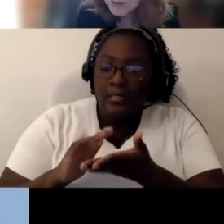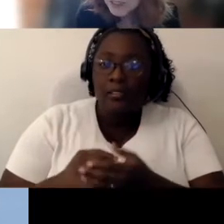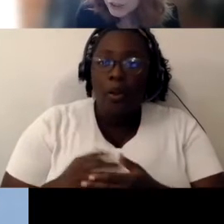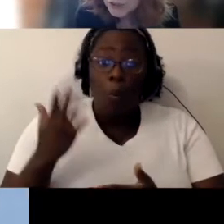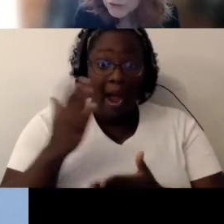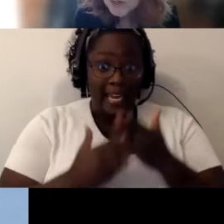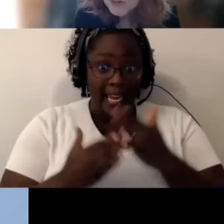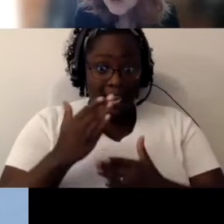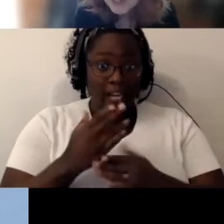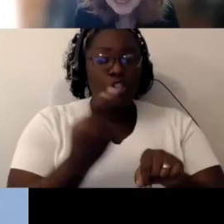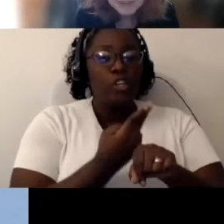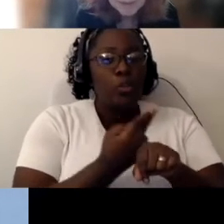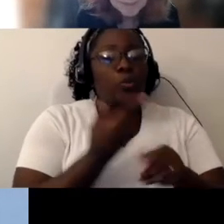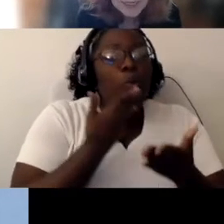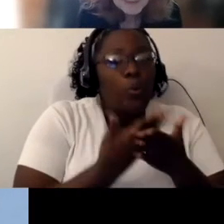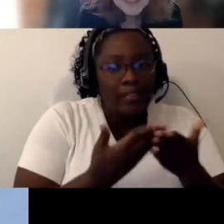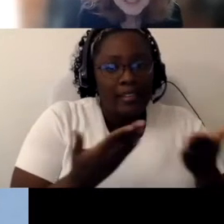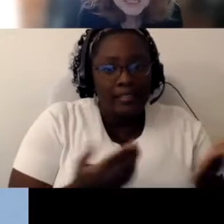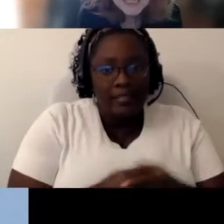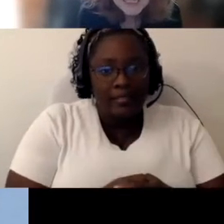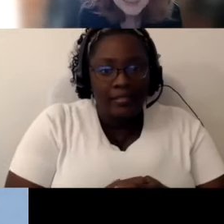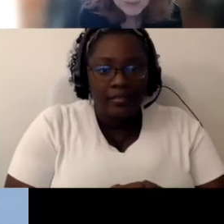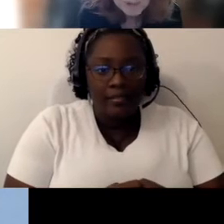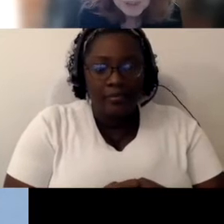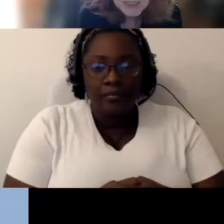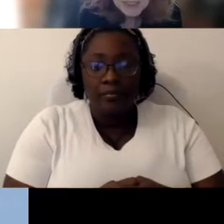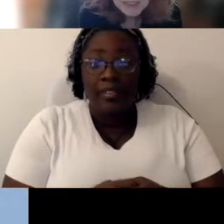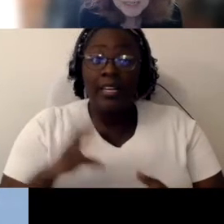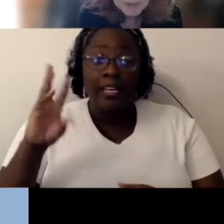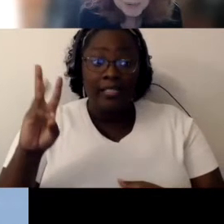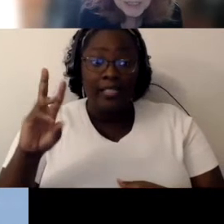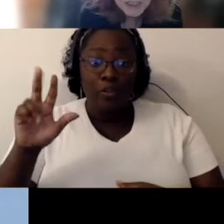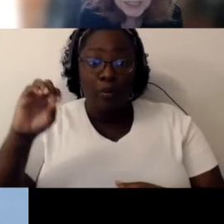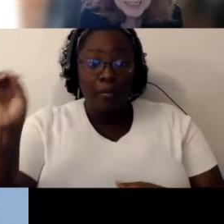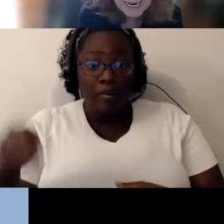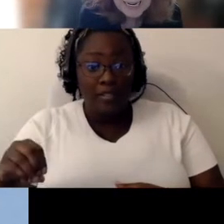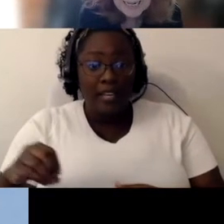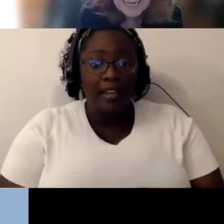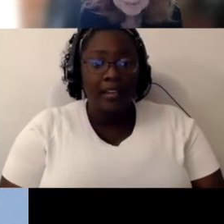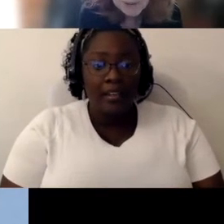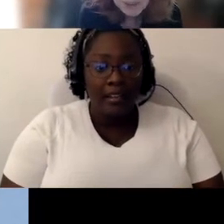are in use for other things There was 63% of exploration and 88% time